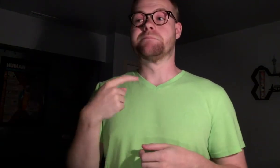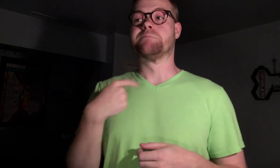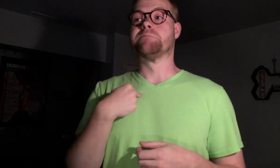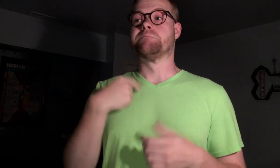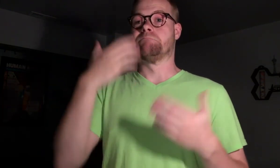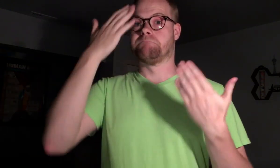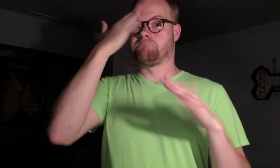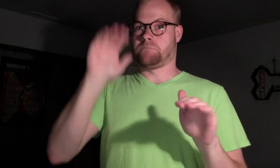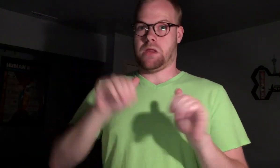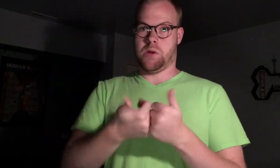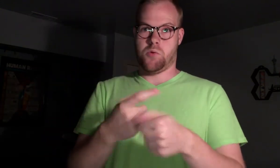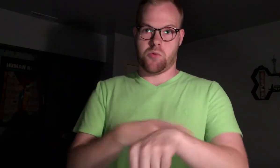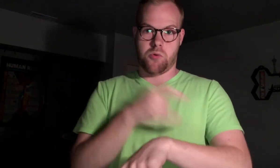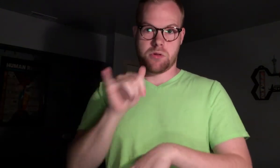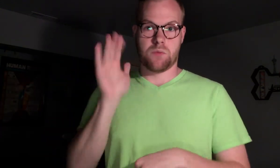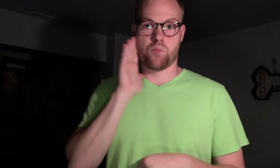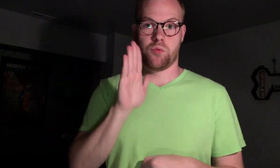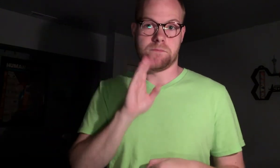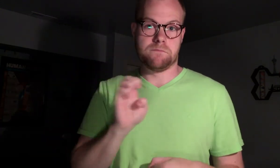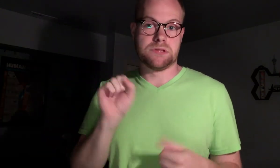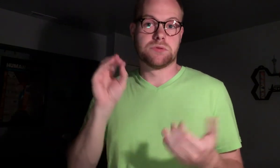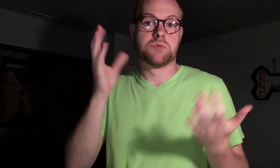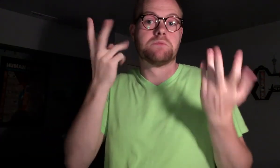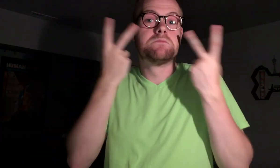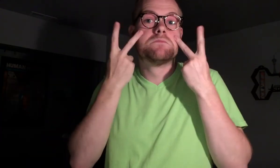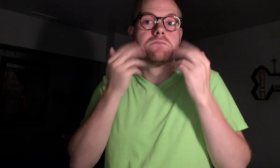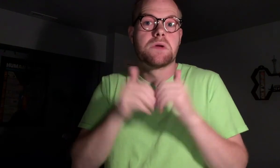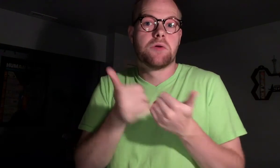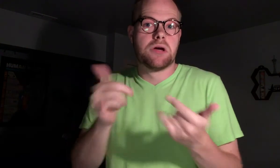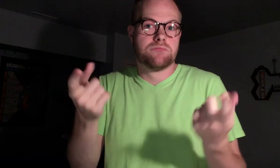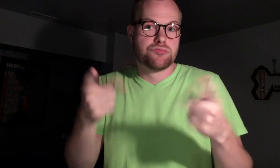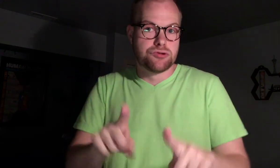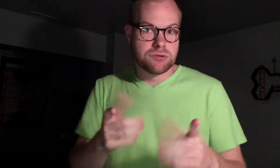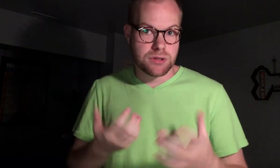I still don’t know how long that will be so we’ll see how that turns out!